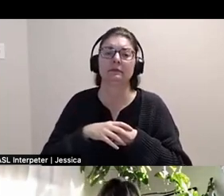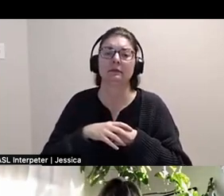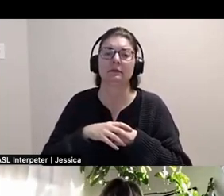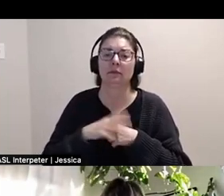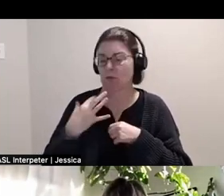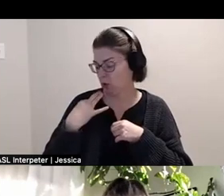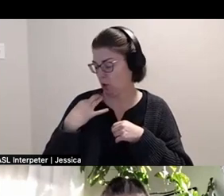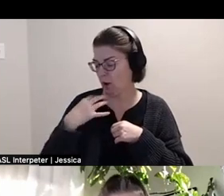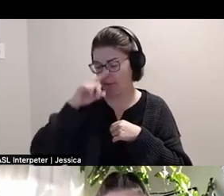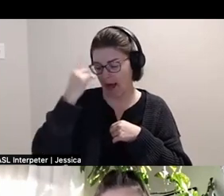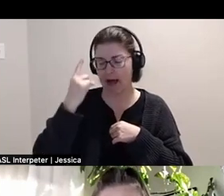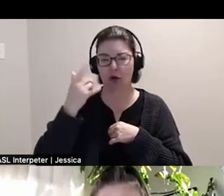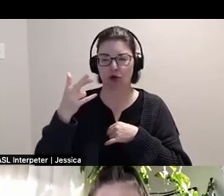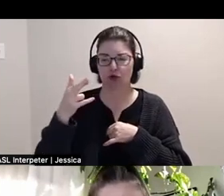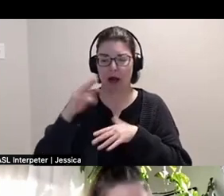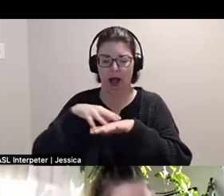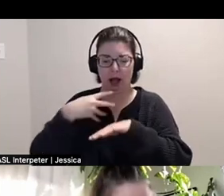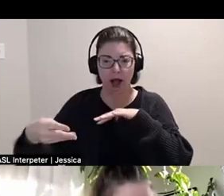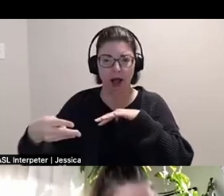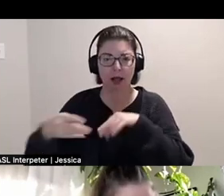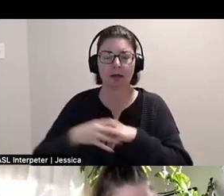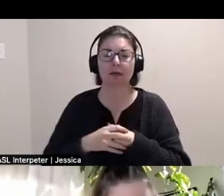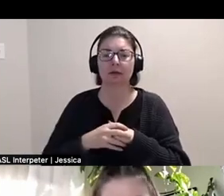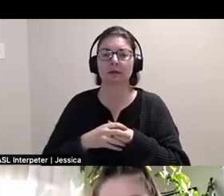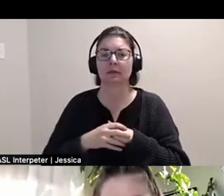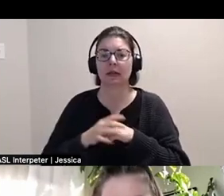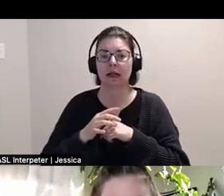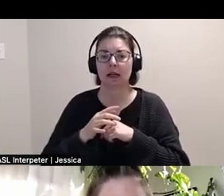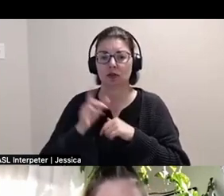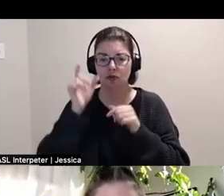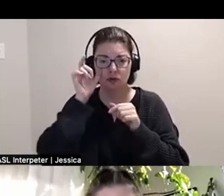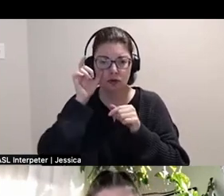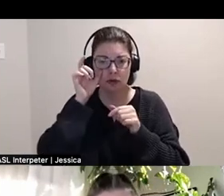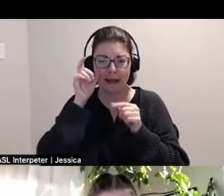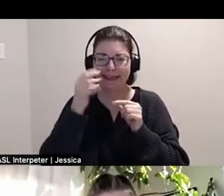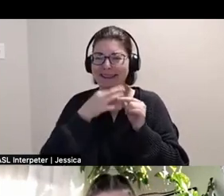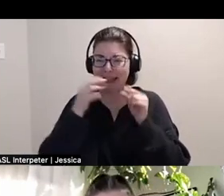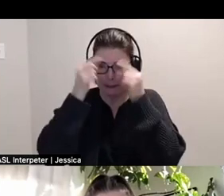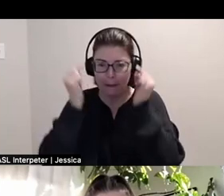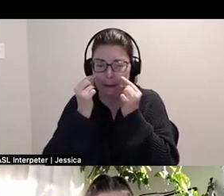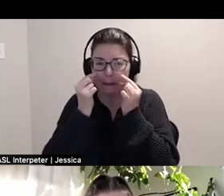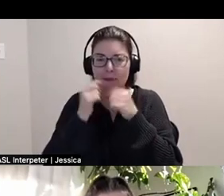checkered cardigan and a white top with thin black frames. And I have short black hair with a bit of a fade.